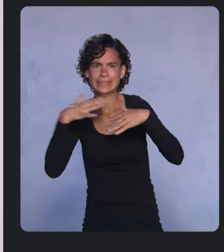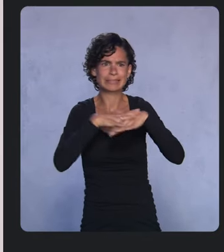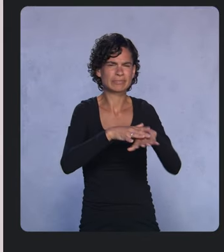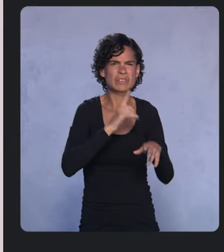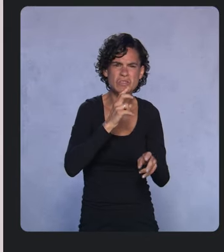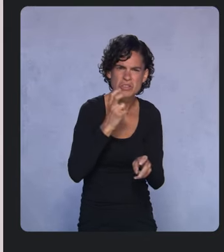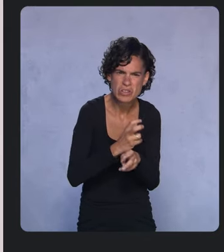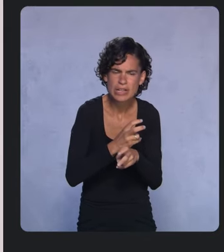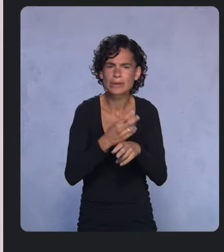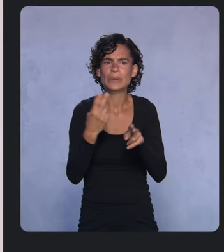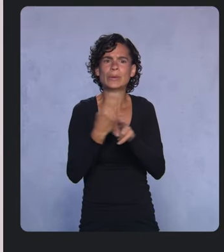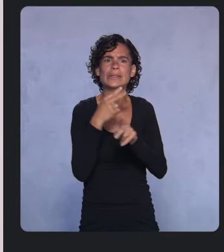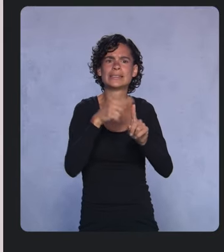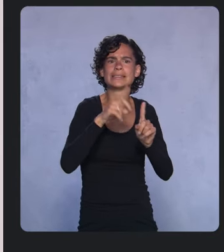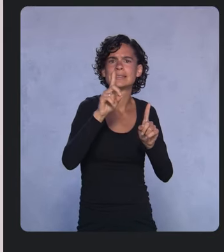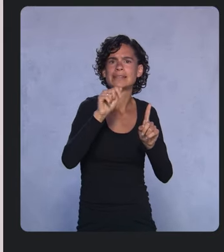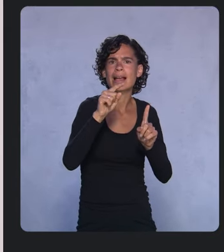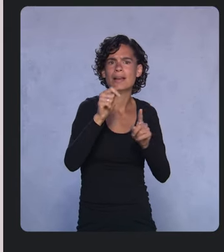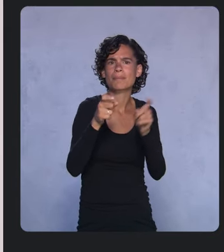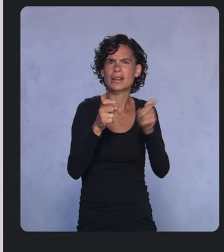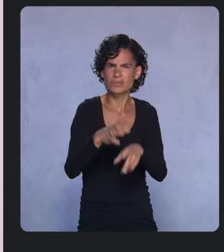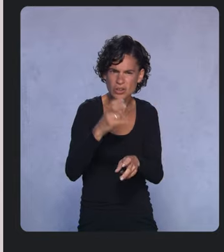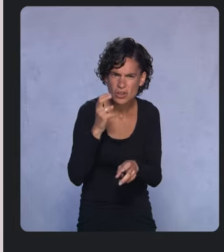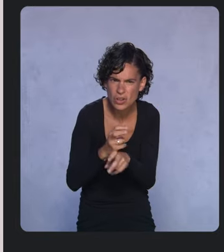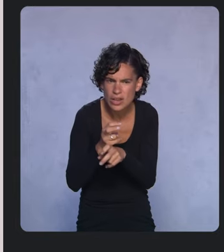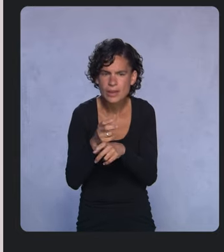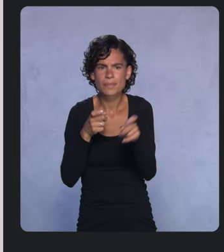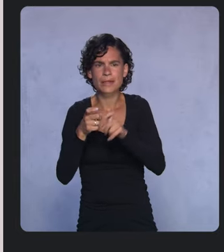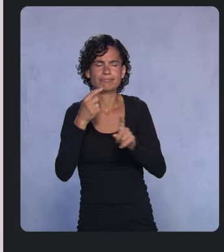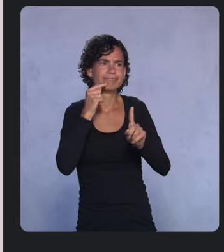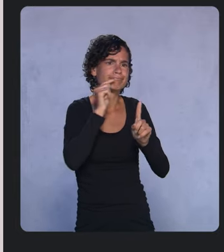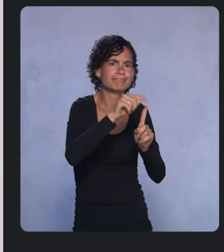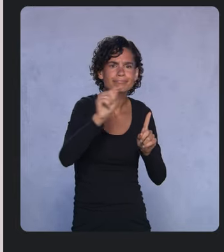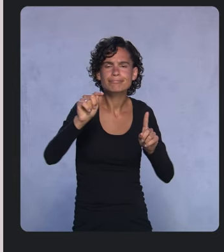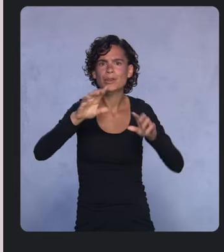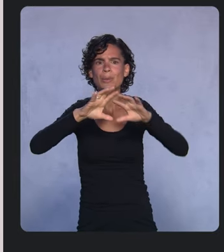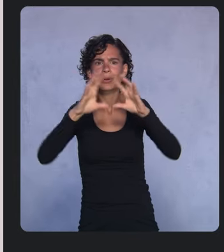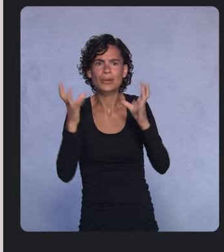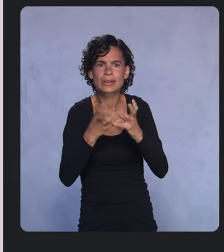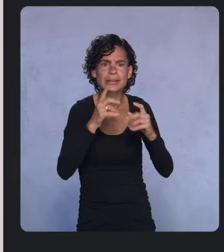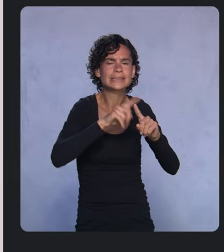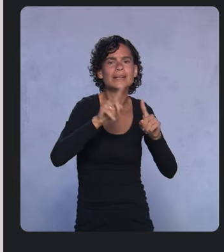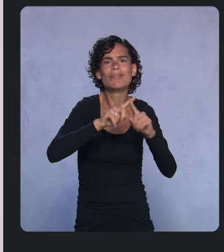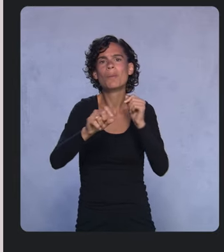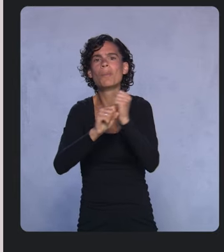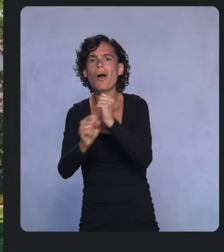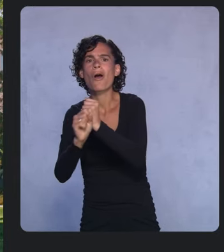and correctly in markets around the world. But across our products, we’re working to make it easier